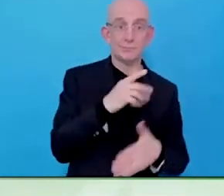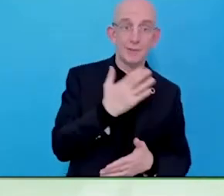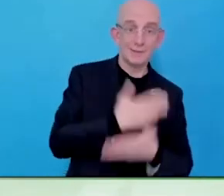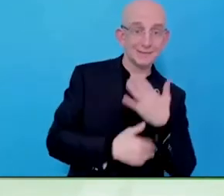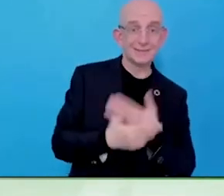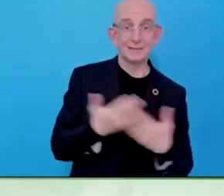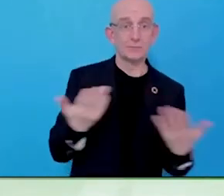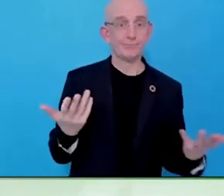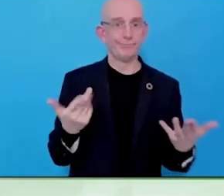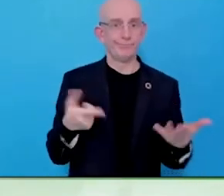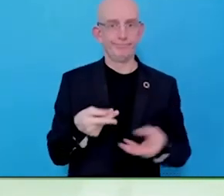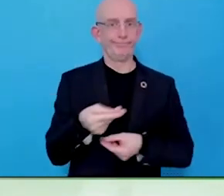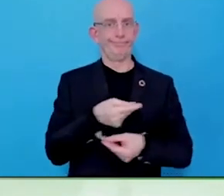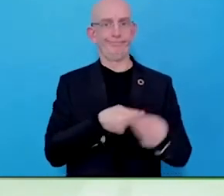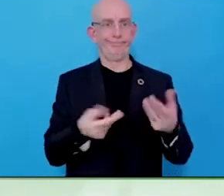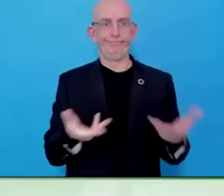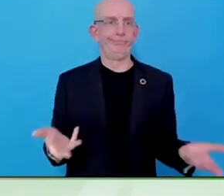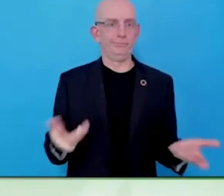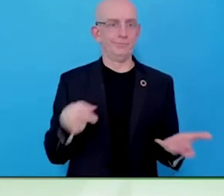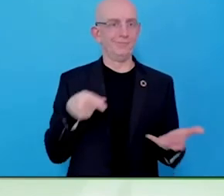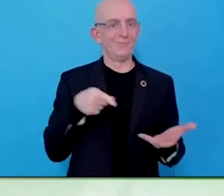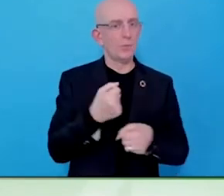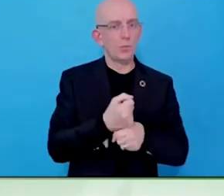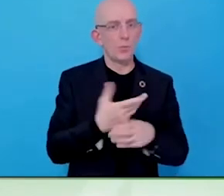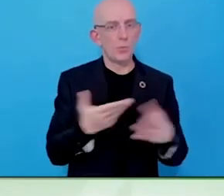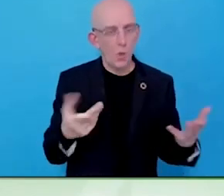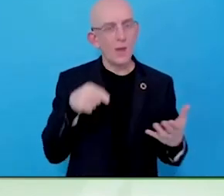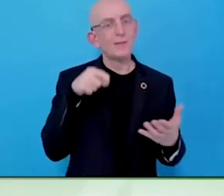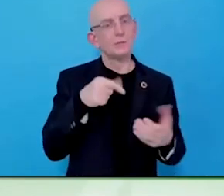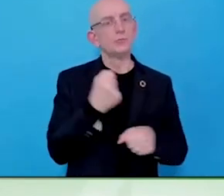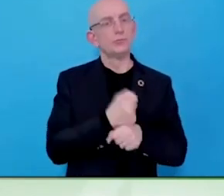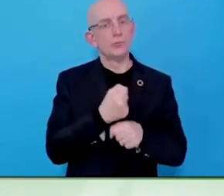for everybody. I think that is a great point to make point to mic drop, Susan Scott-Parker.